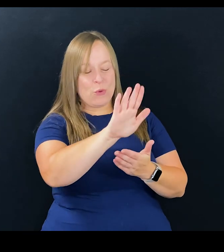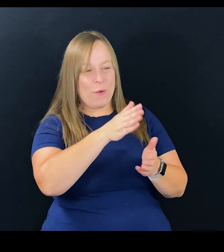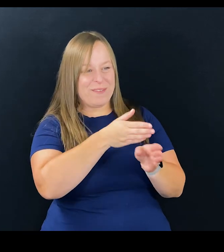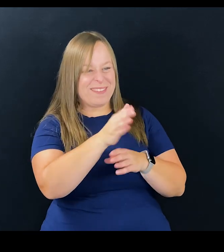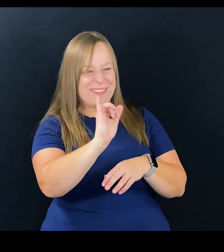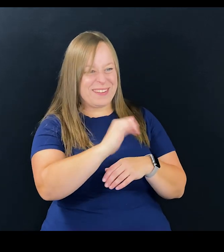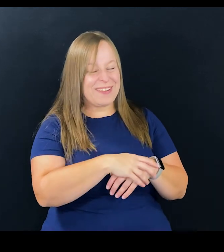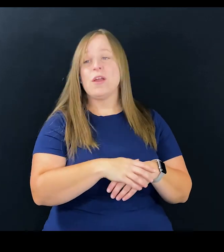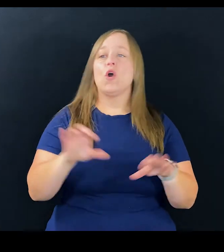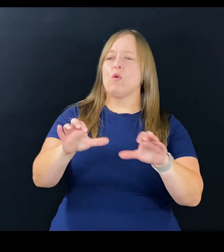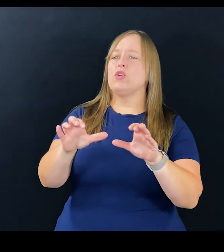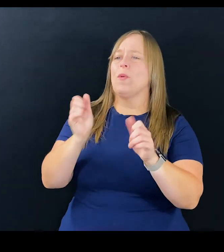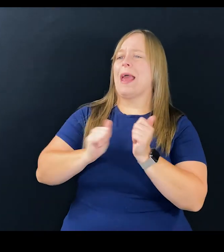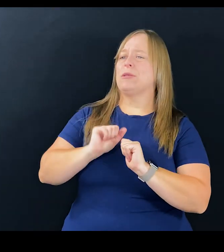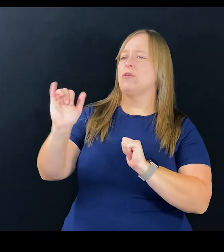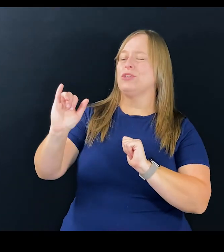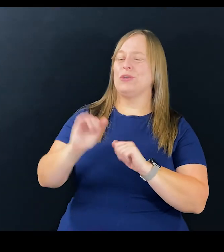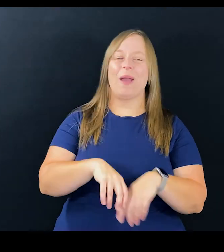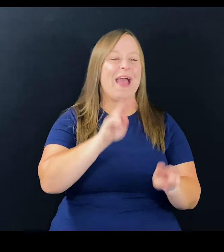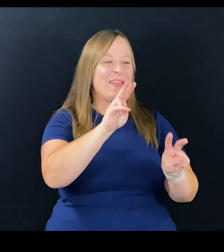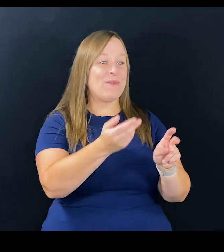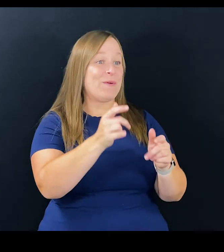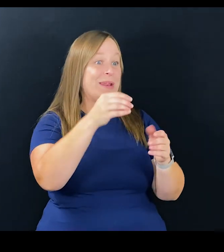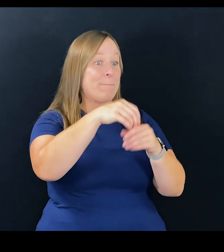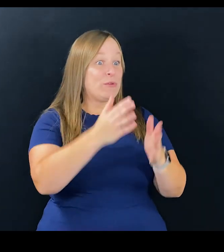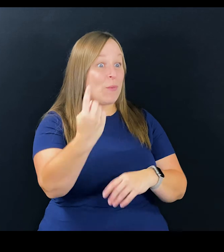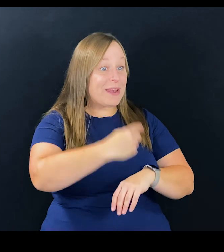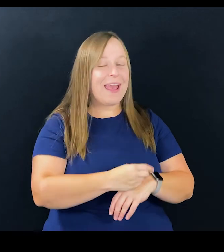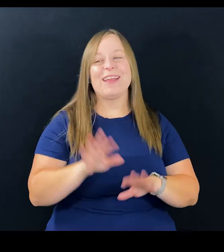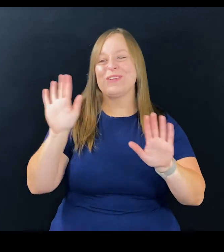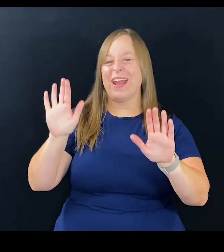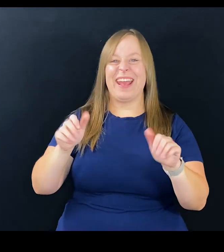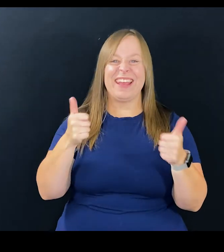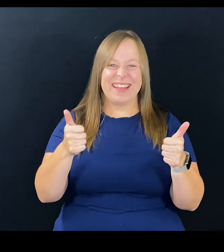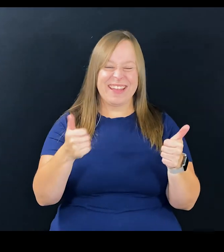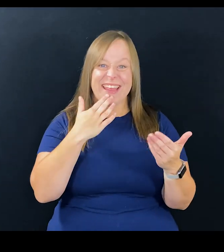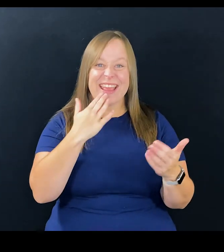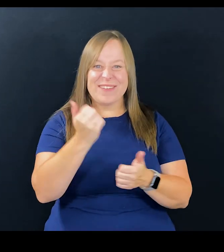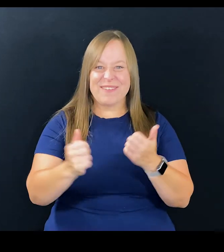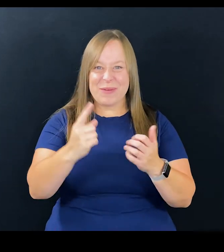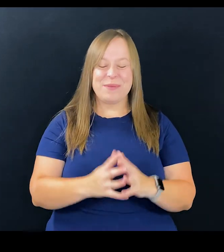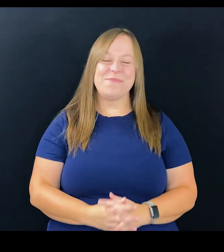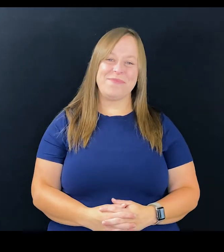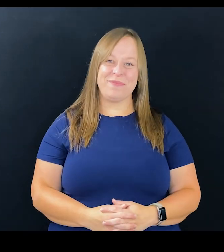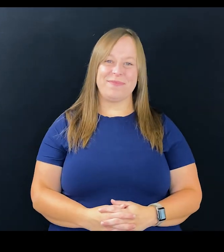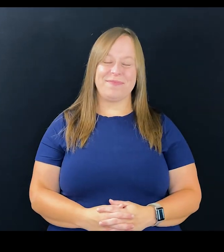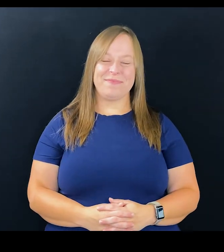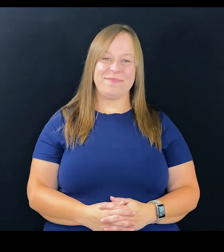I'll be happy to come back to yours again, and I look forward to us doing this in person. Great. Yeah. - Thank you.